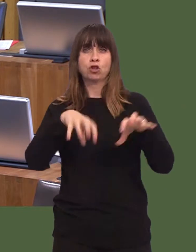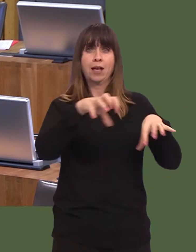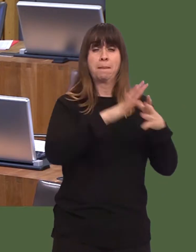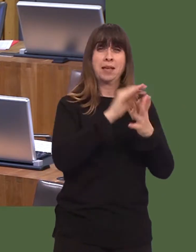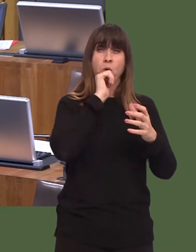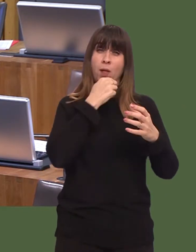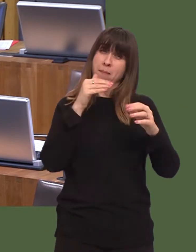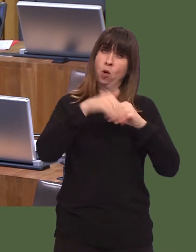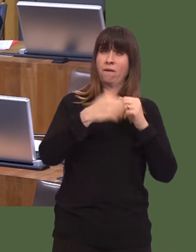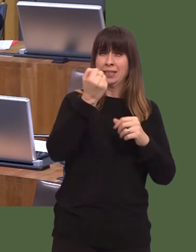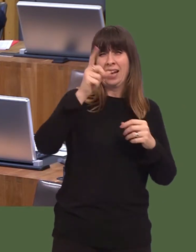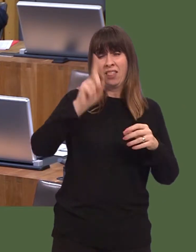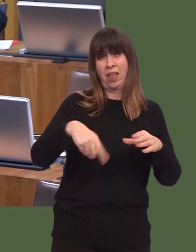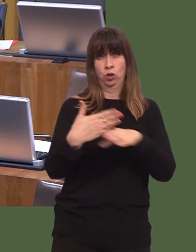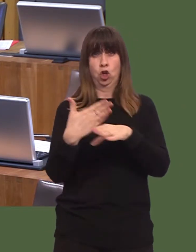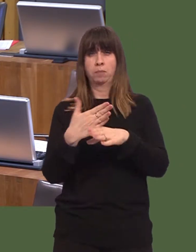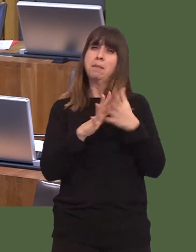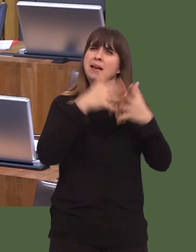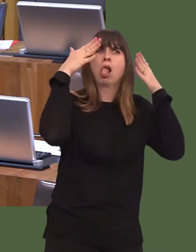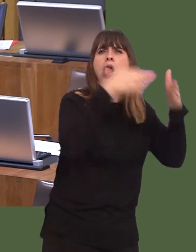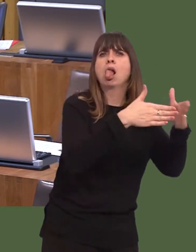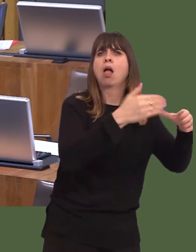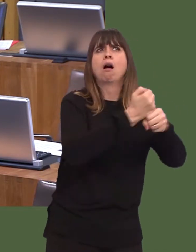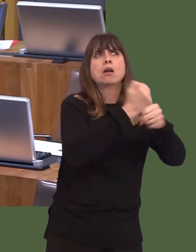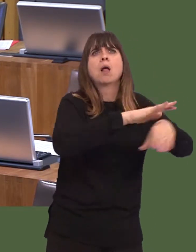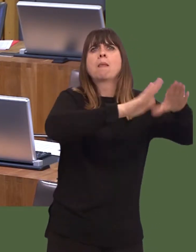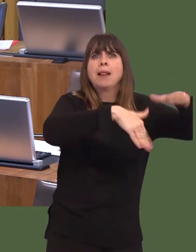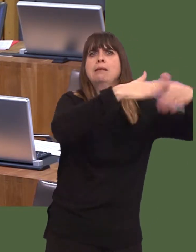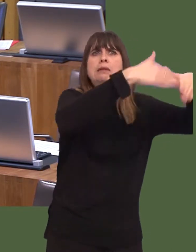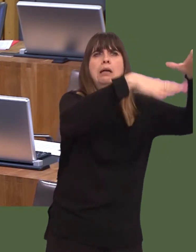not about buildings; it is about creating jobs and opportunities for people, and that